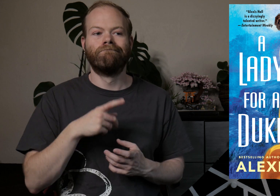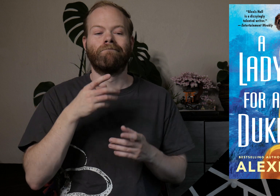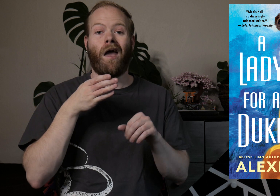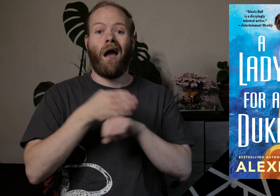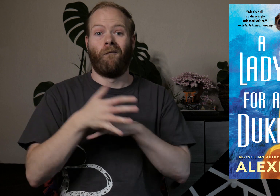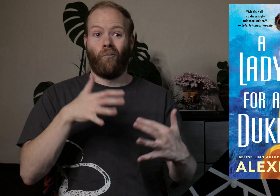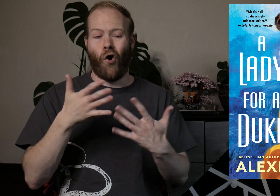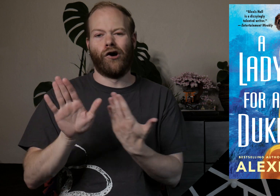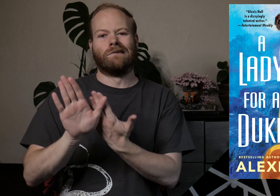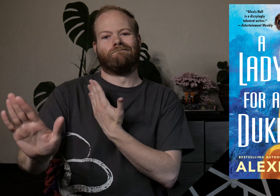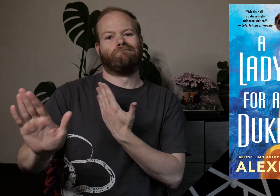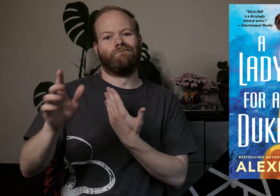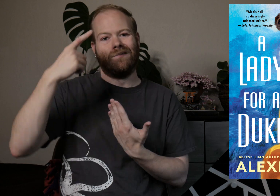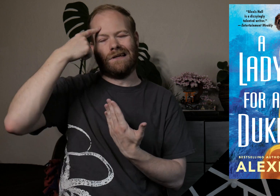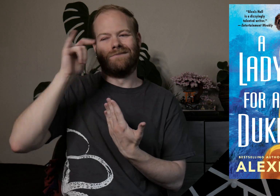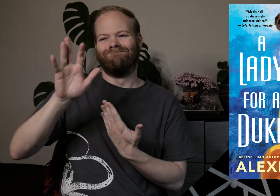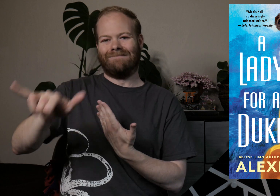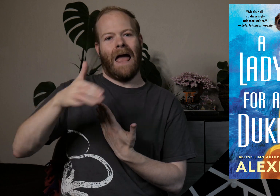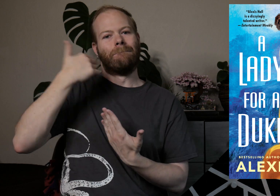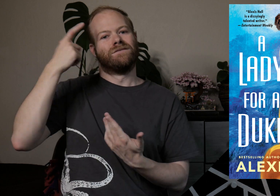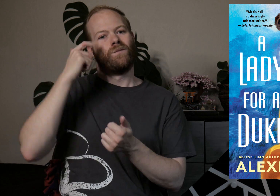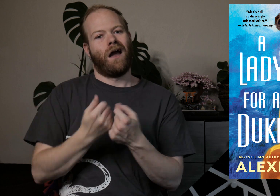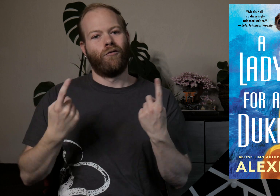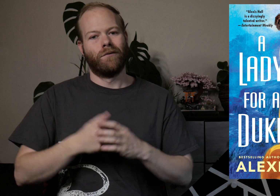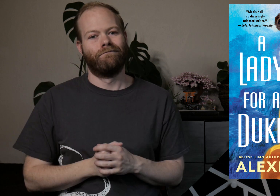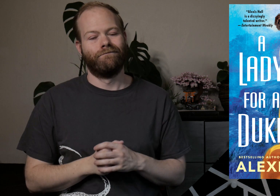She keeps her distance after the war, thinking it’s the best for everyone.